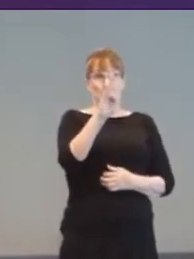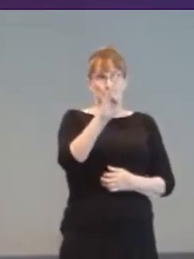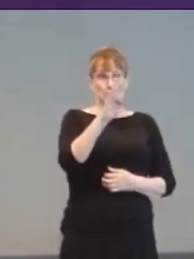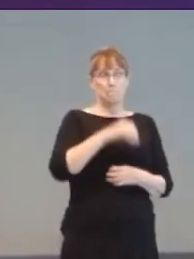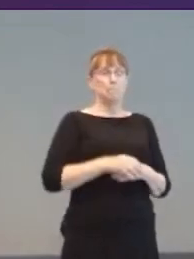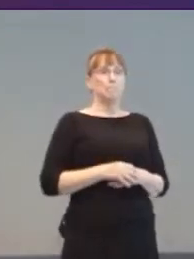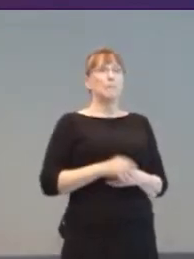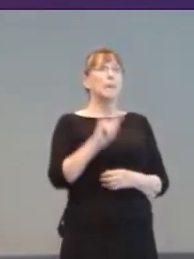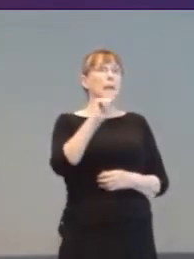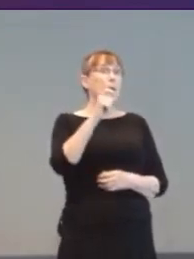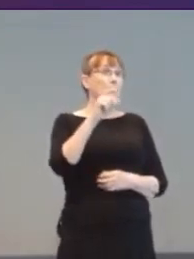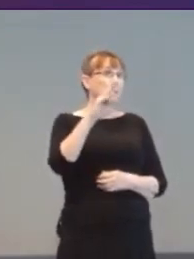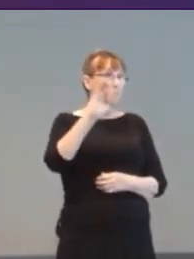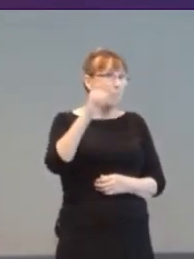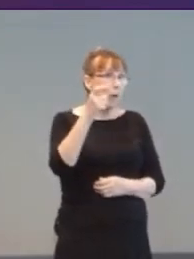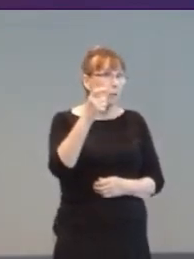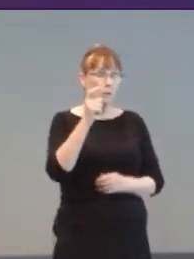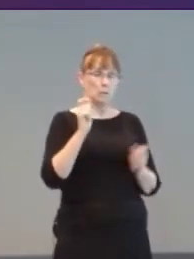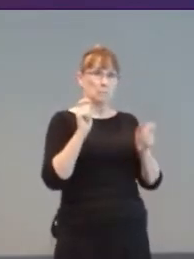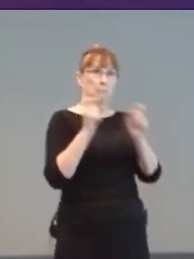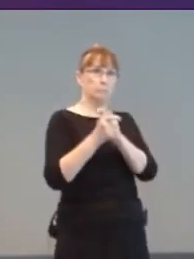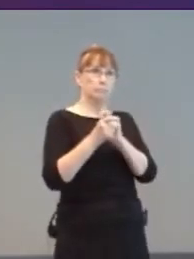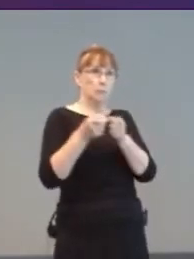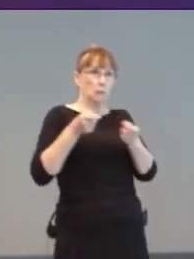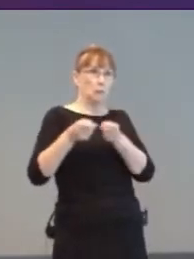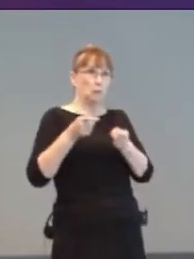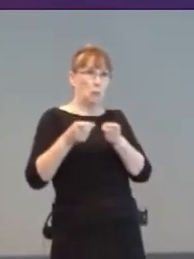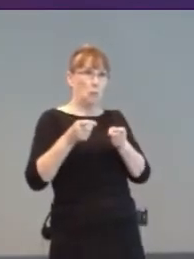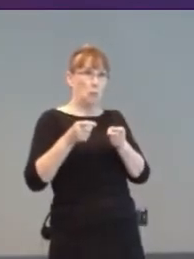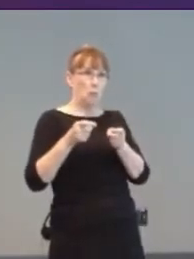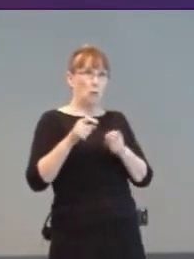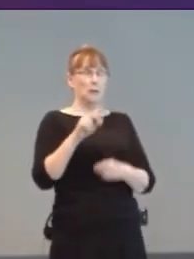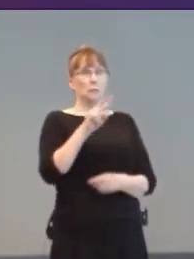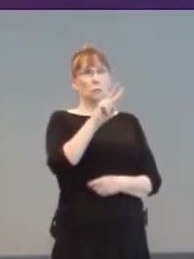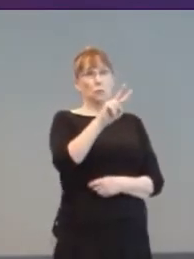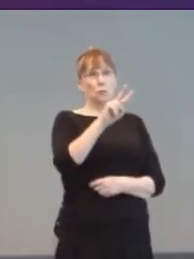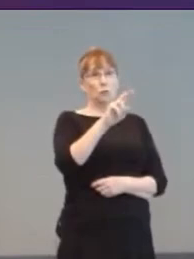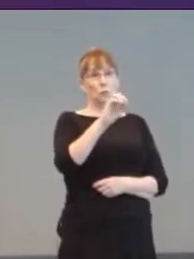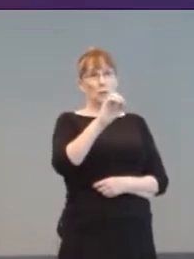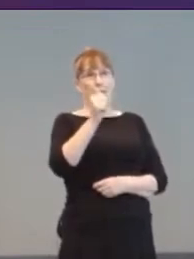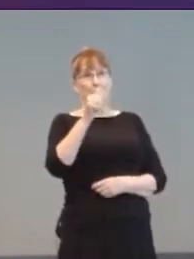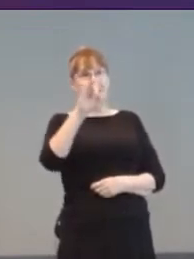Controller in 2018 and promoted it during the middle of the Super Bowl. They kept